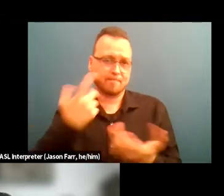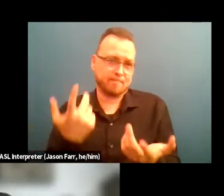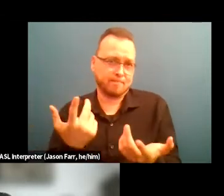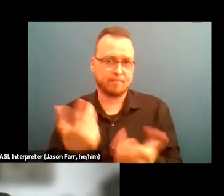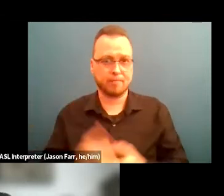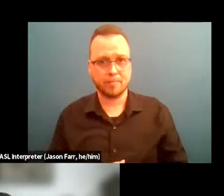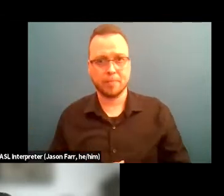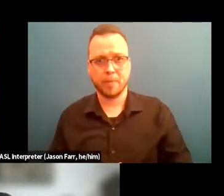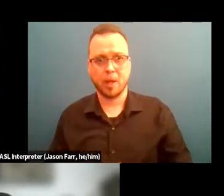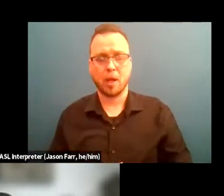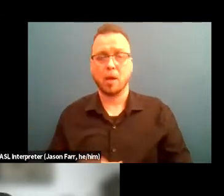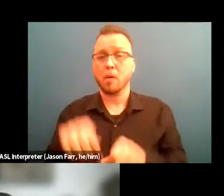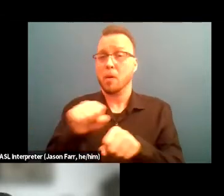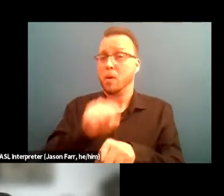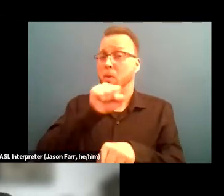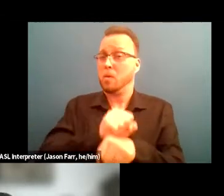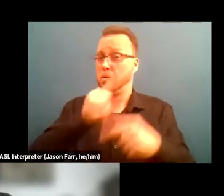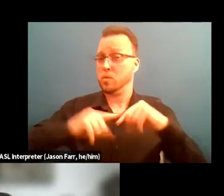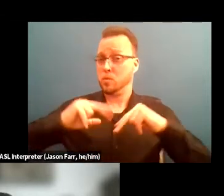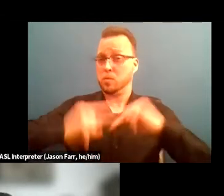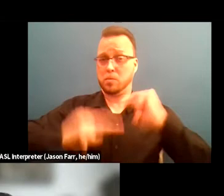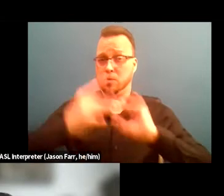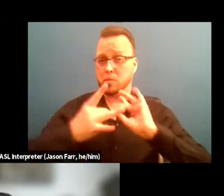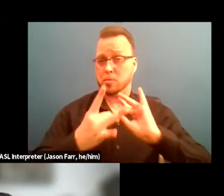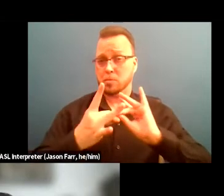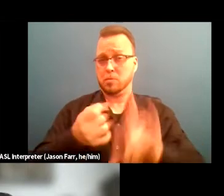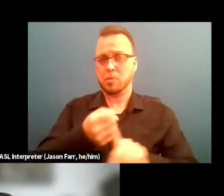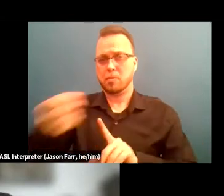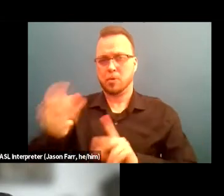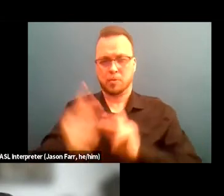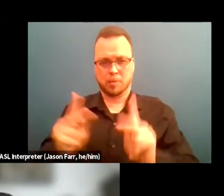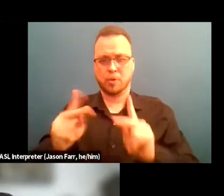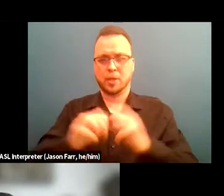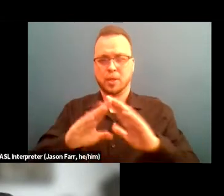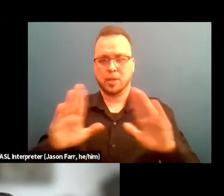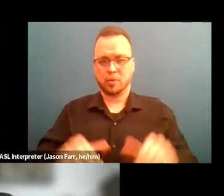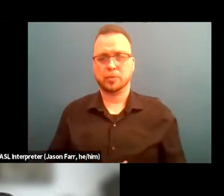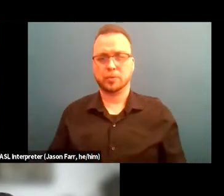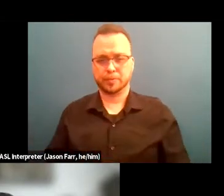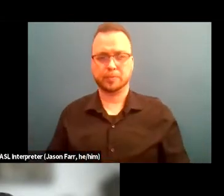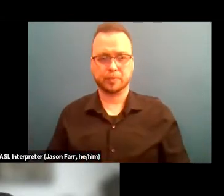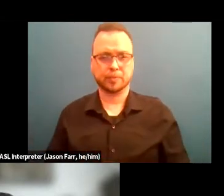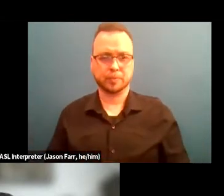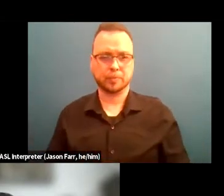Work to build relationship and place people in house. Now that's not an easy thing to do,